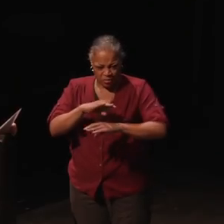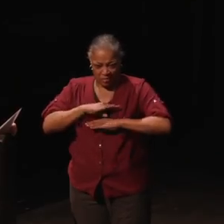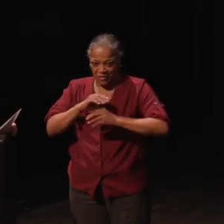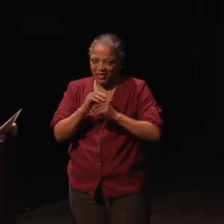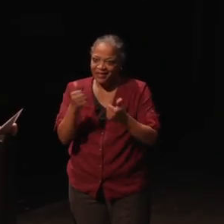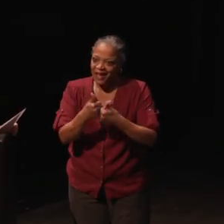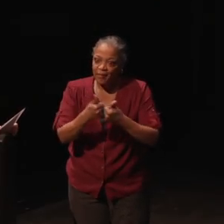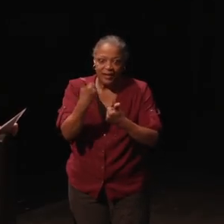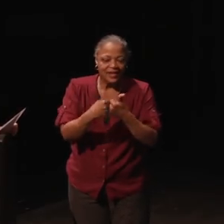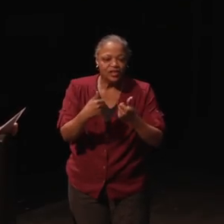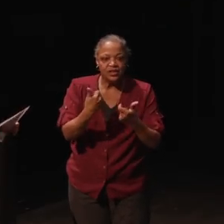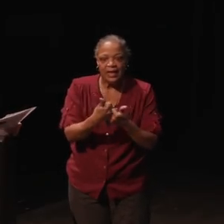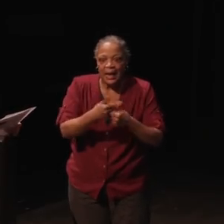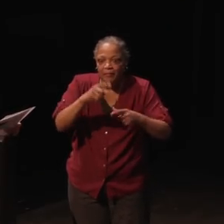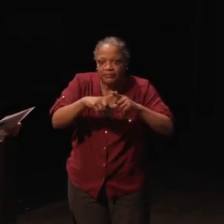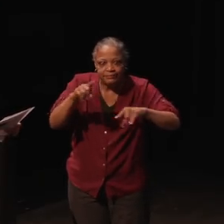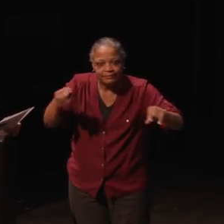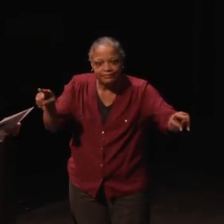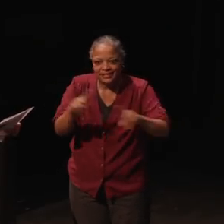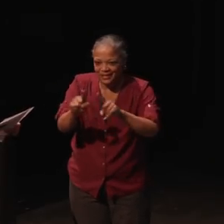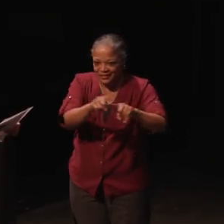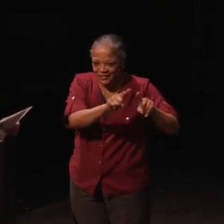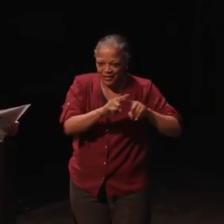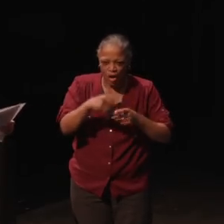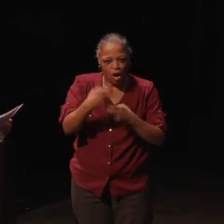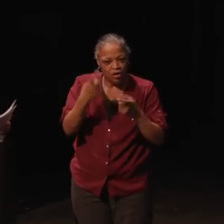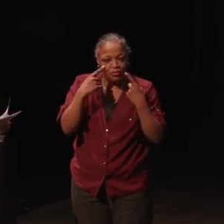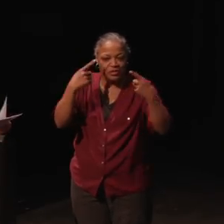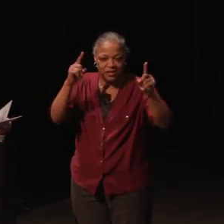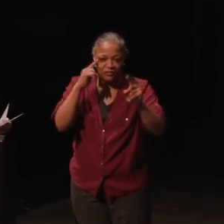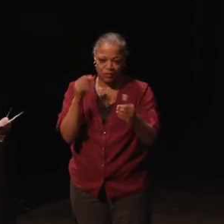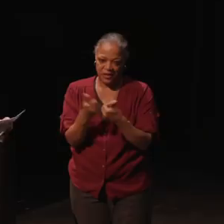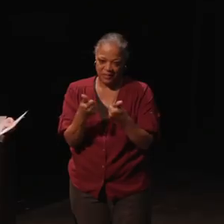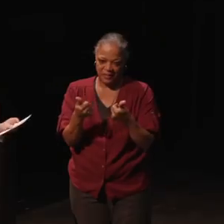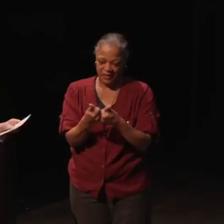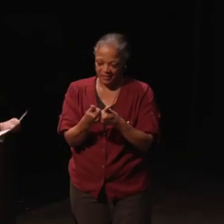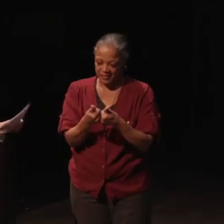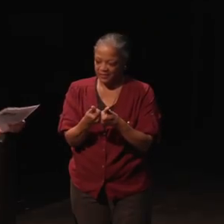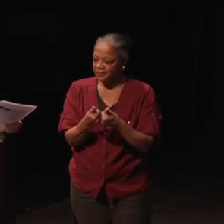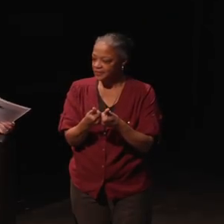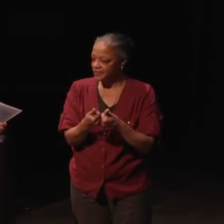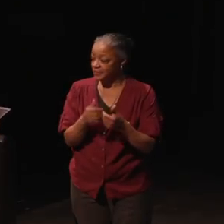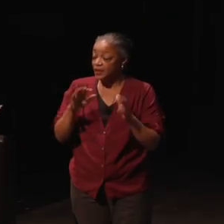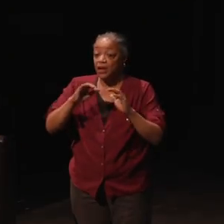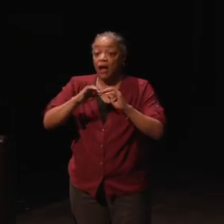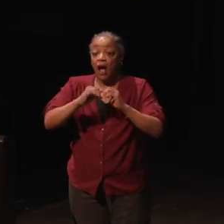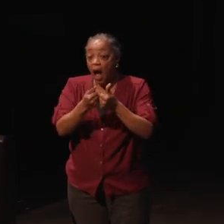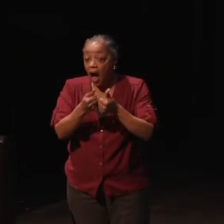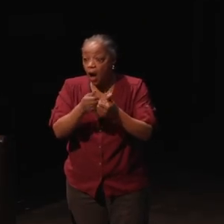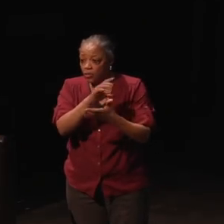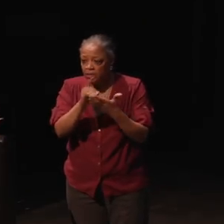every game is a little bit different from each other. So, How to Design for Accessibility.